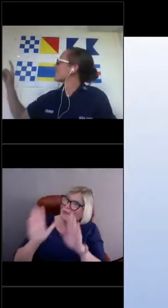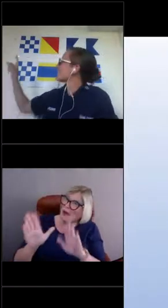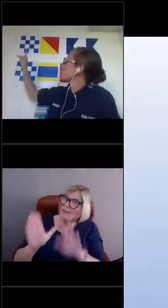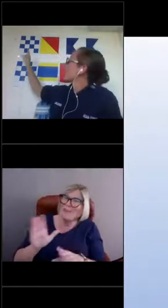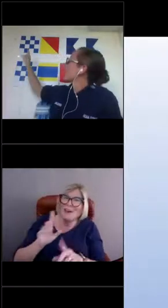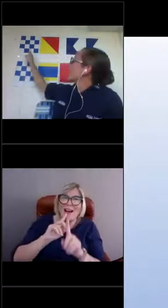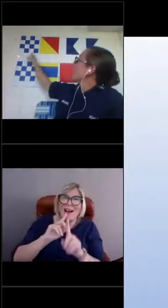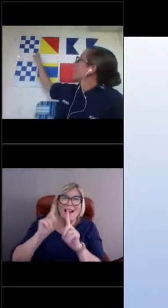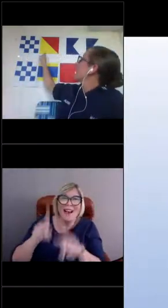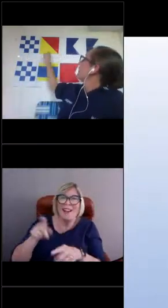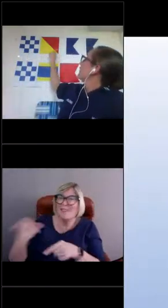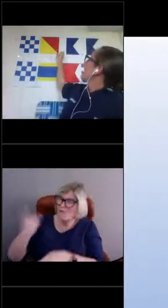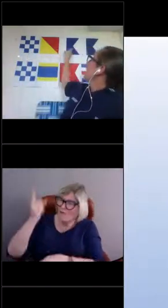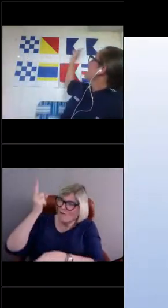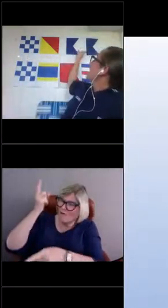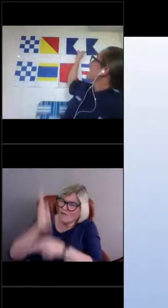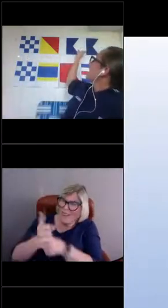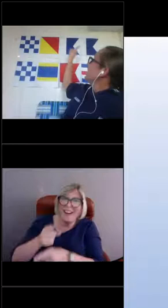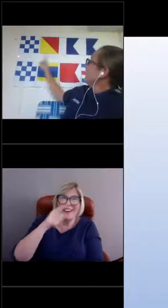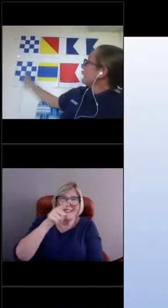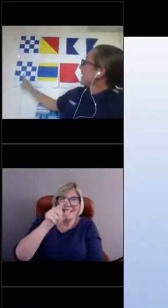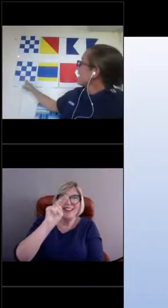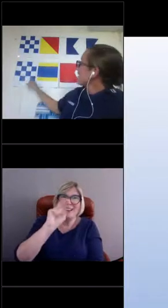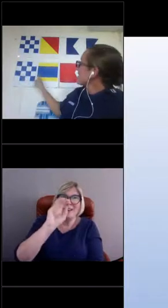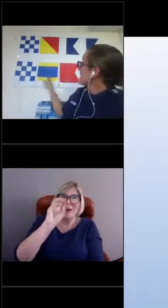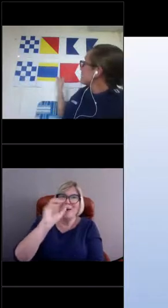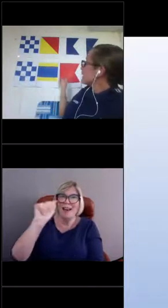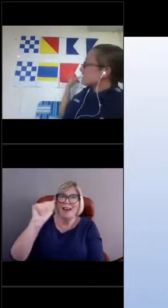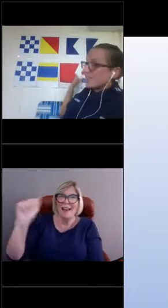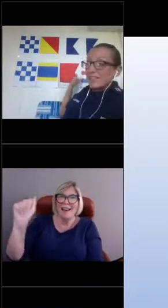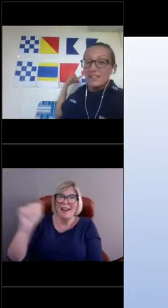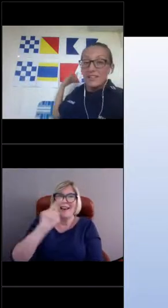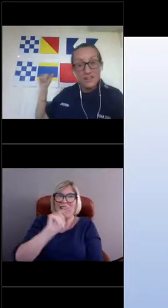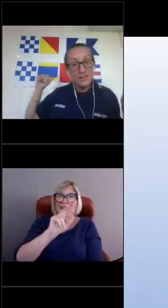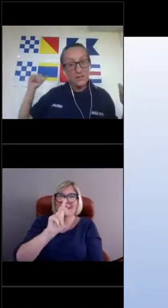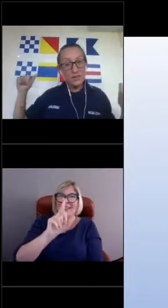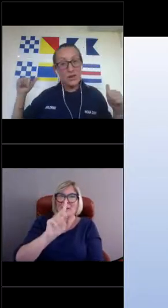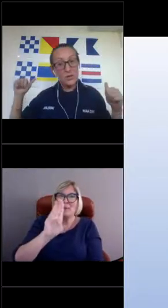Yep, it does spell N-O-A-A N-D-B-C for NOAA Buoy Center.